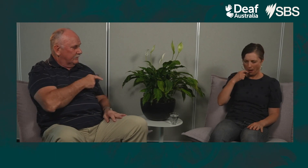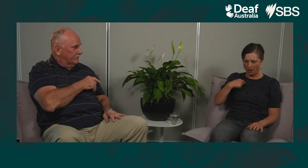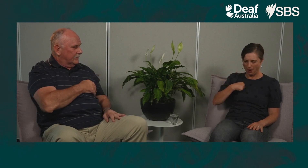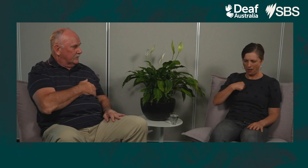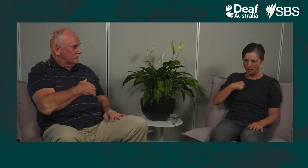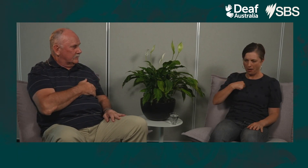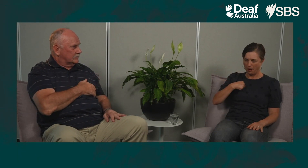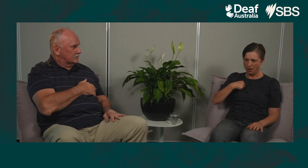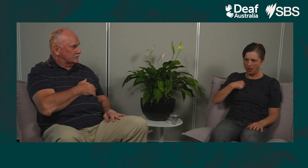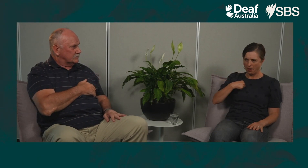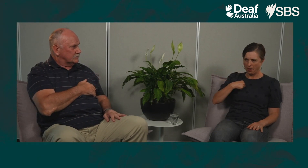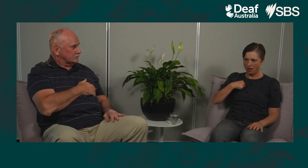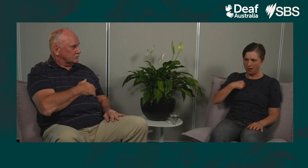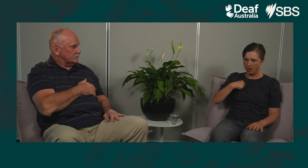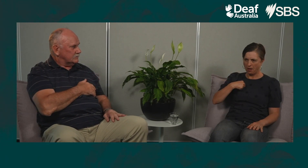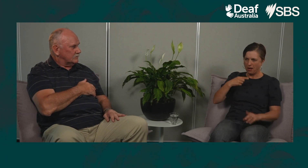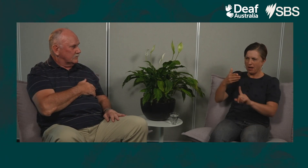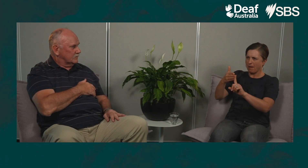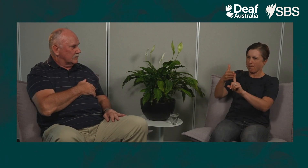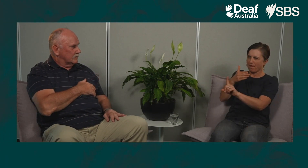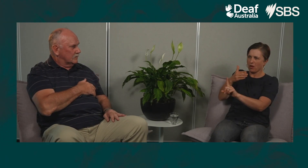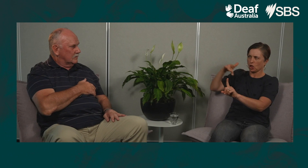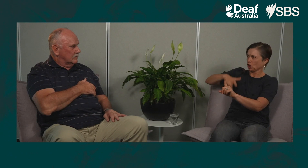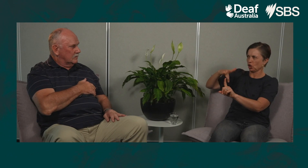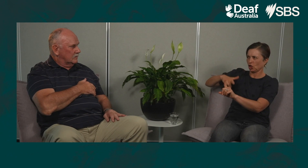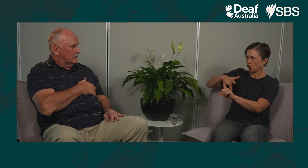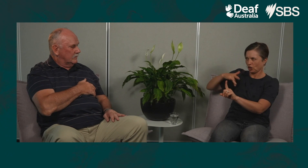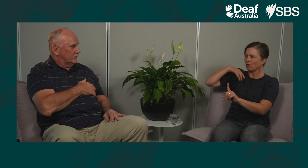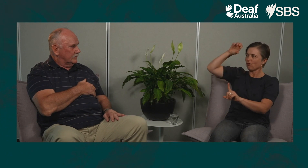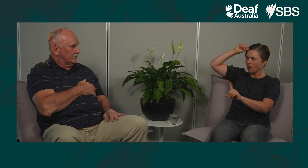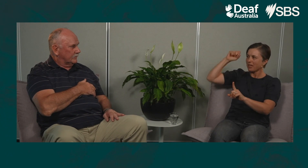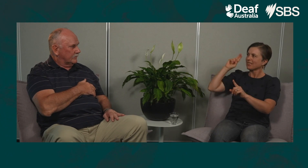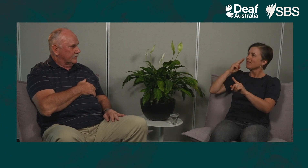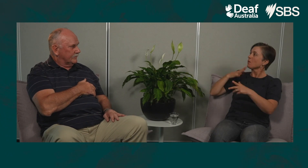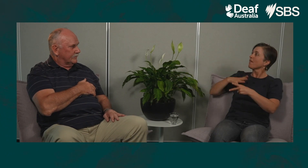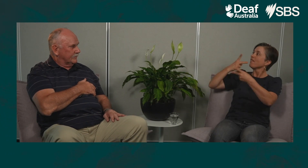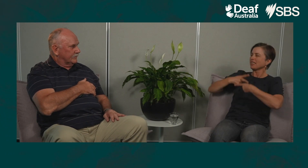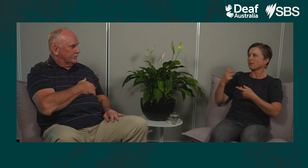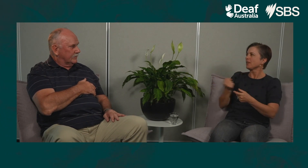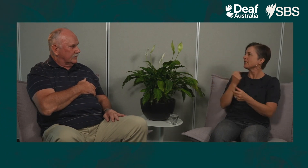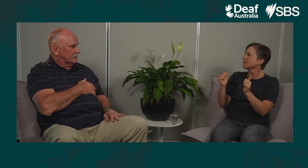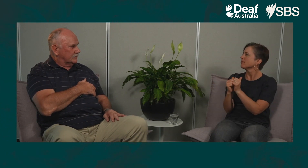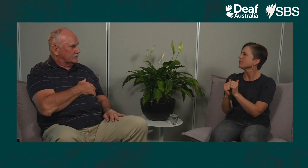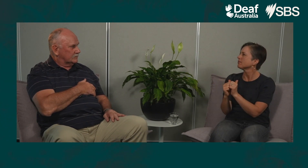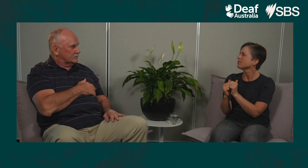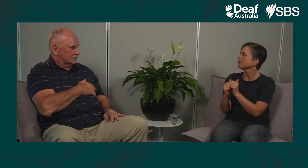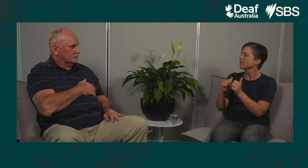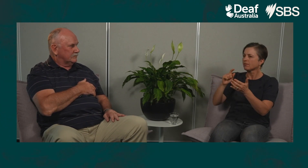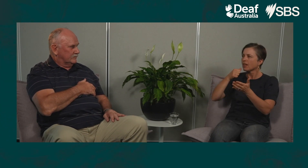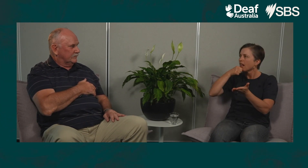Um, I remember when we didn’t have a doorbell alert, people would literally have to make an appointment